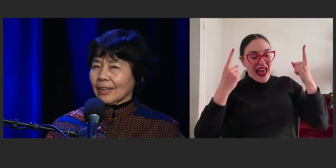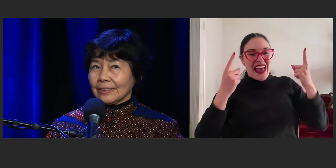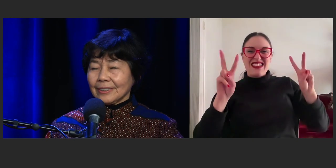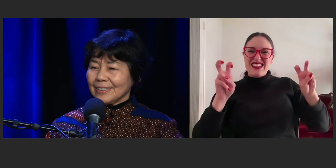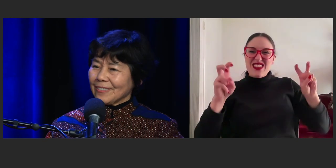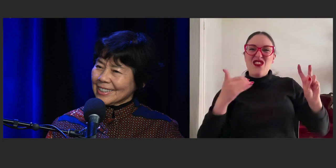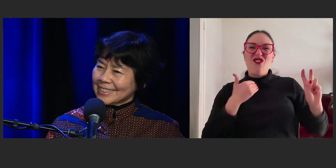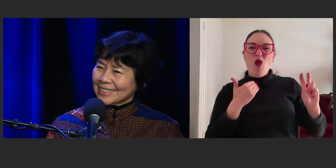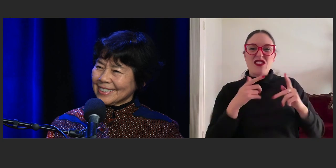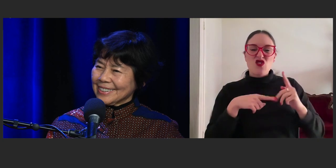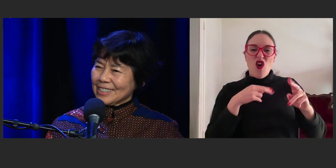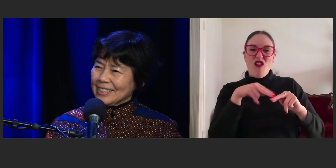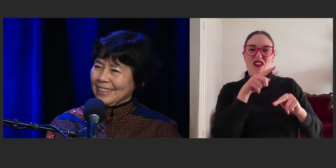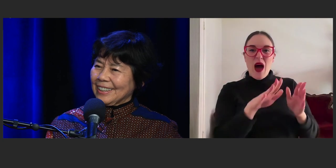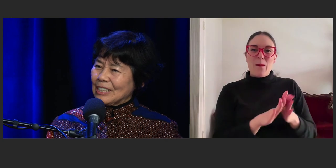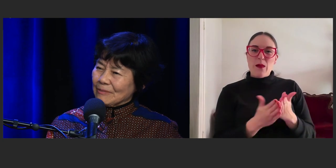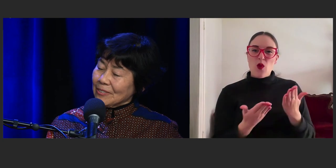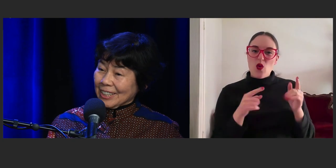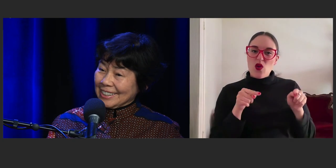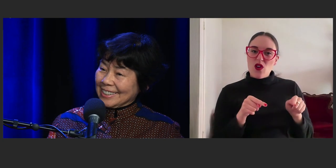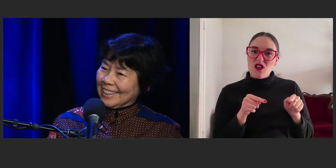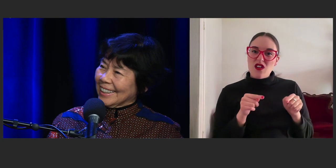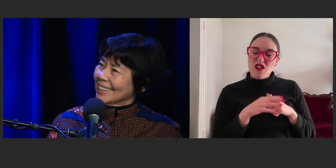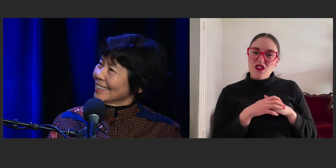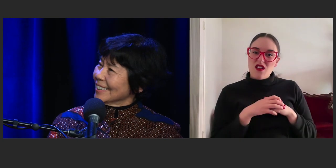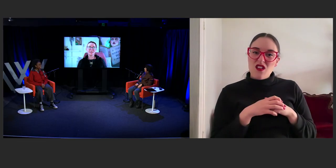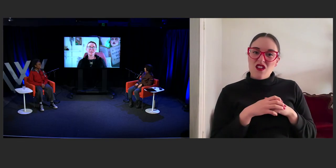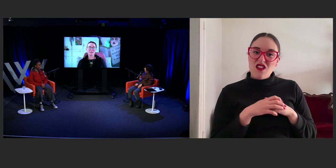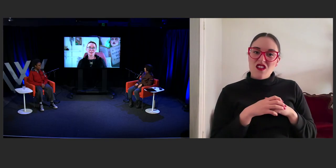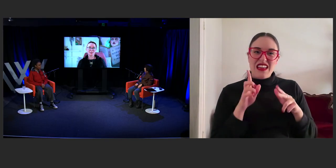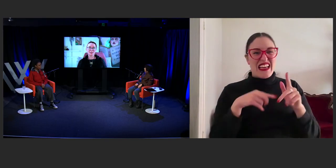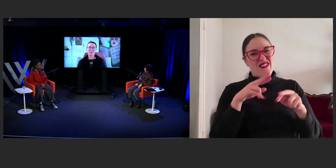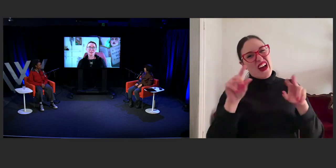If you understand that. Yeah, absolutely.